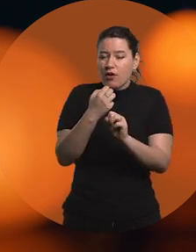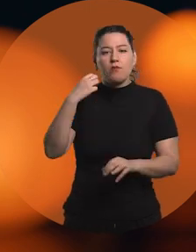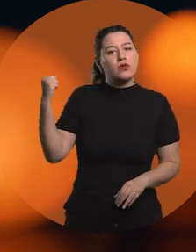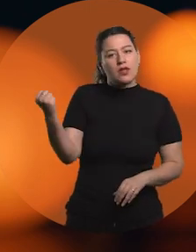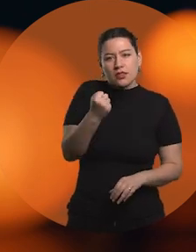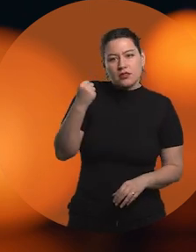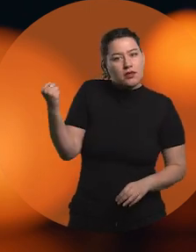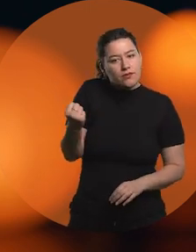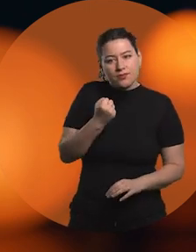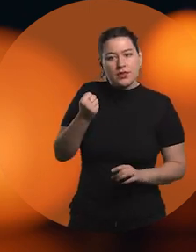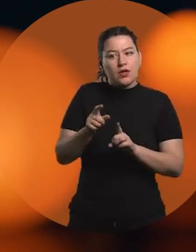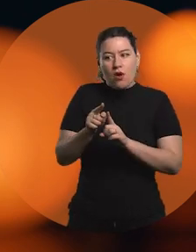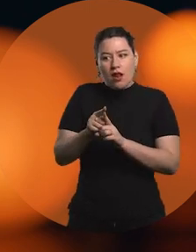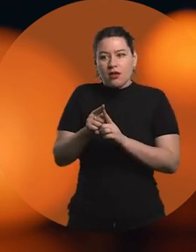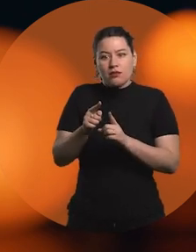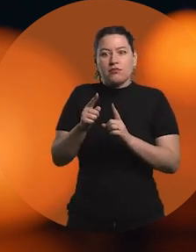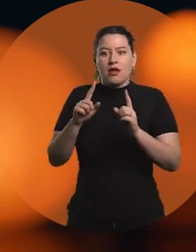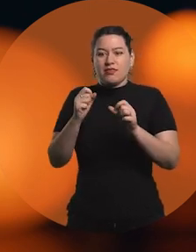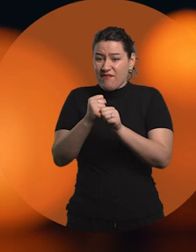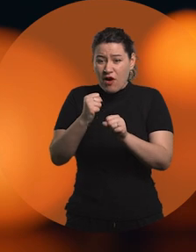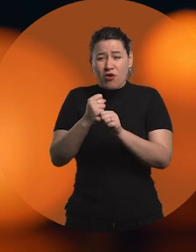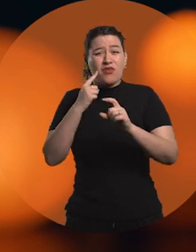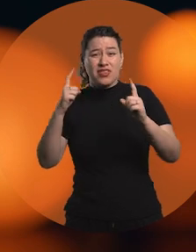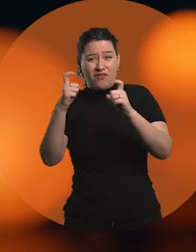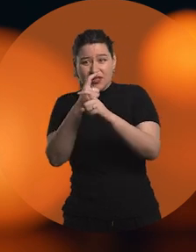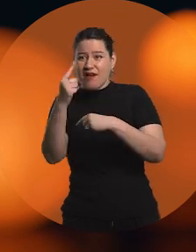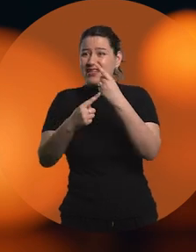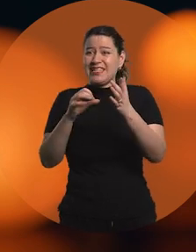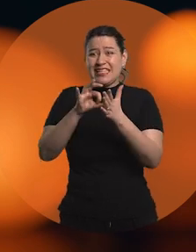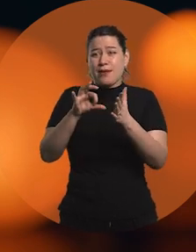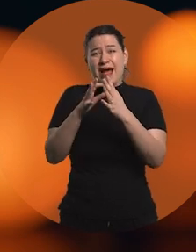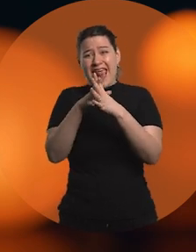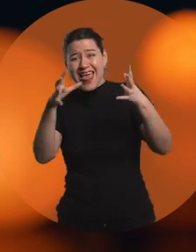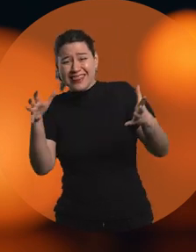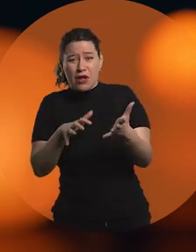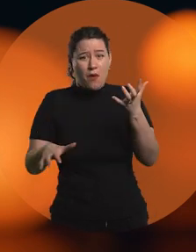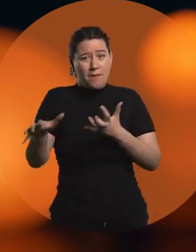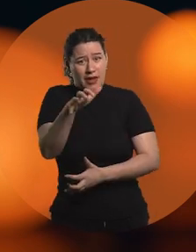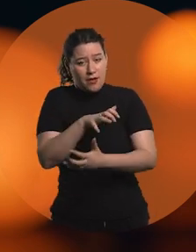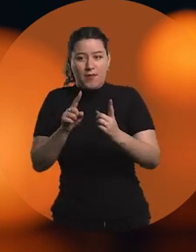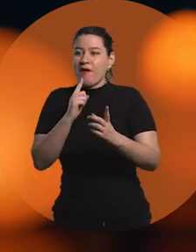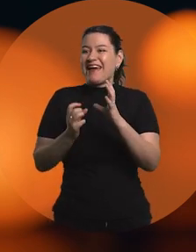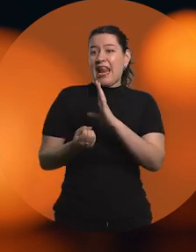Because they are complex things, many times they are large, complex systems. Even speaking of software development, for example,